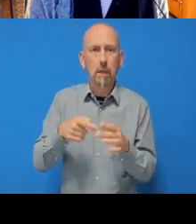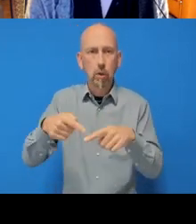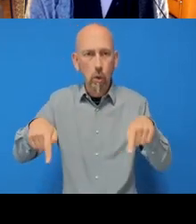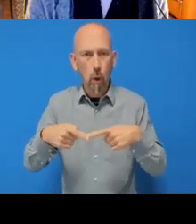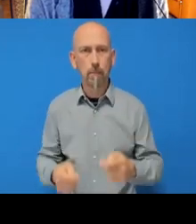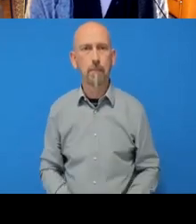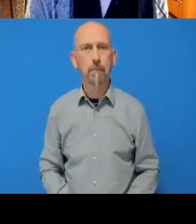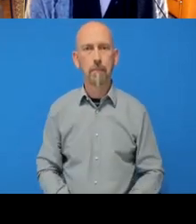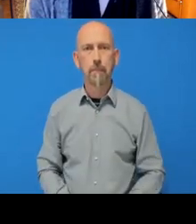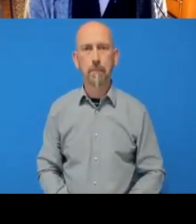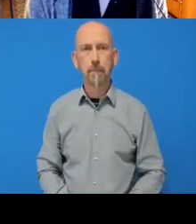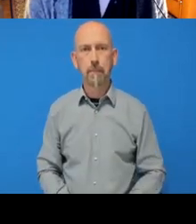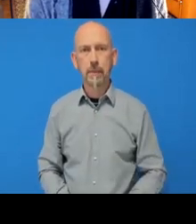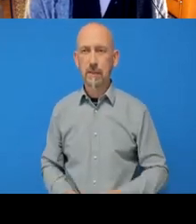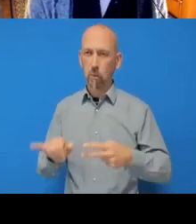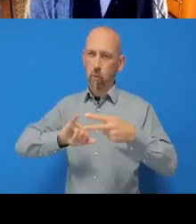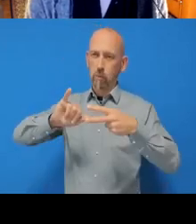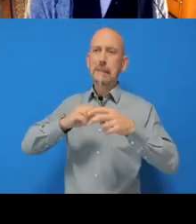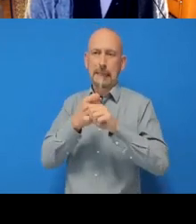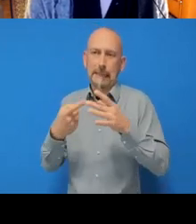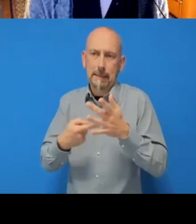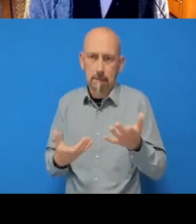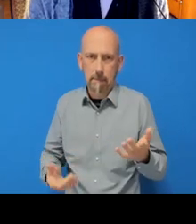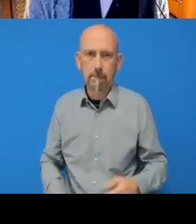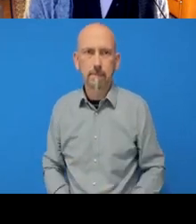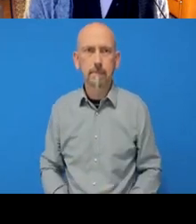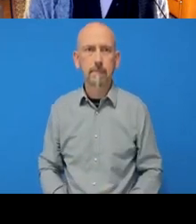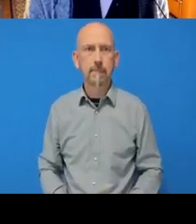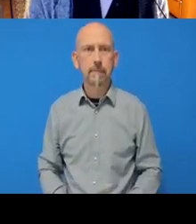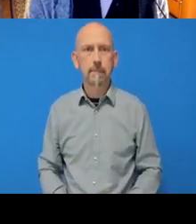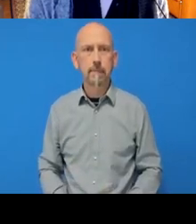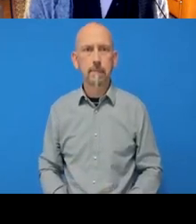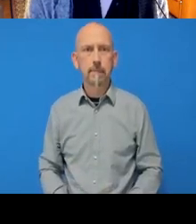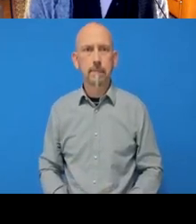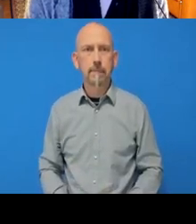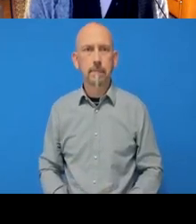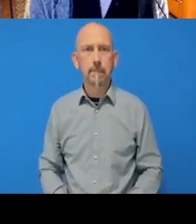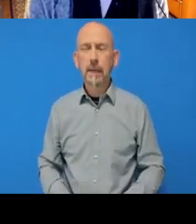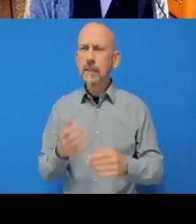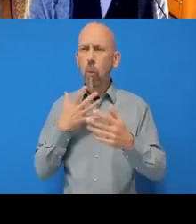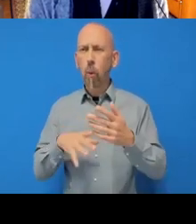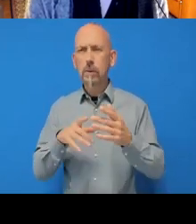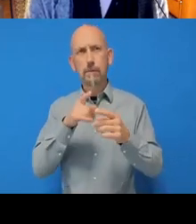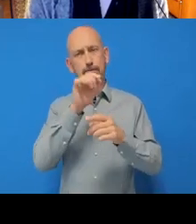we click ‘Git’ and now you see that it wants us to put in a repository URL.